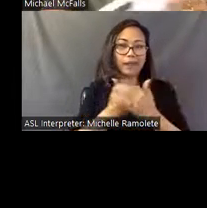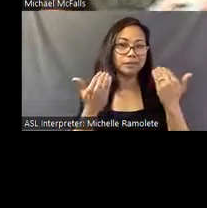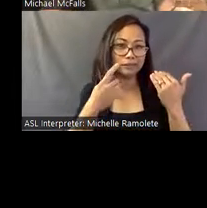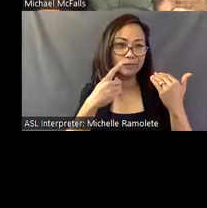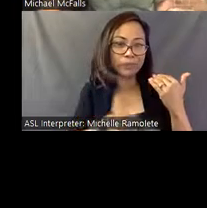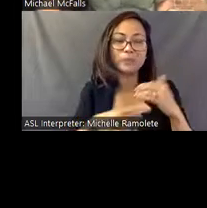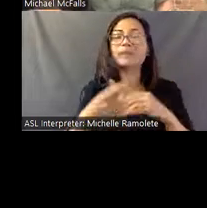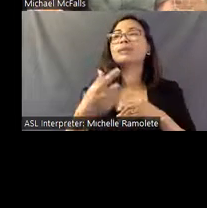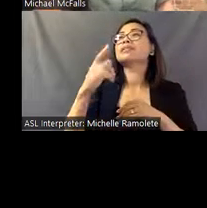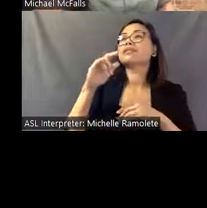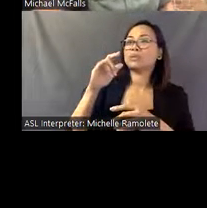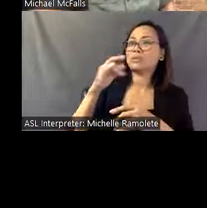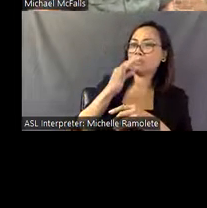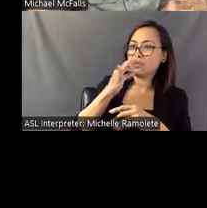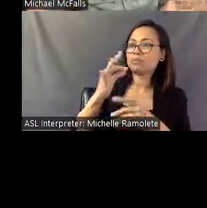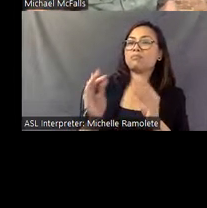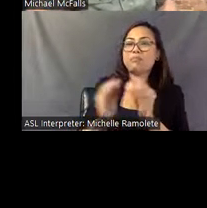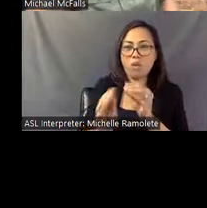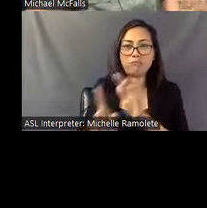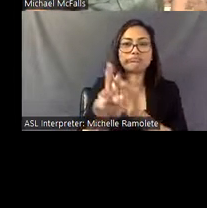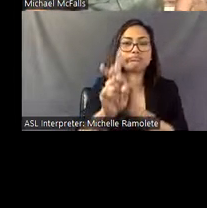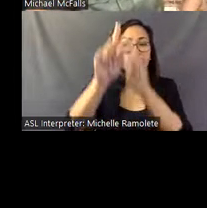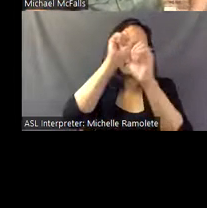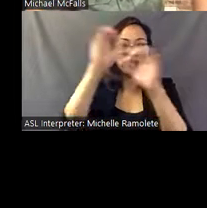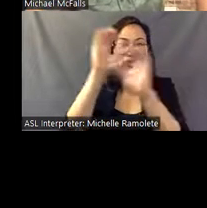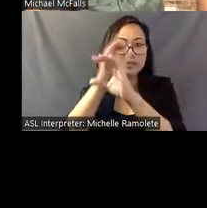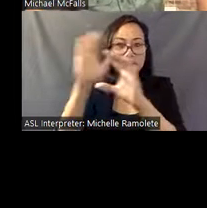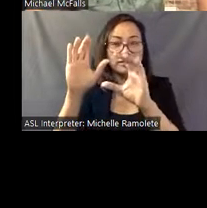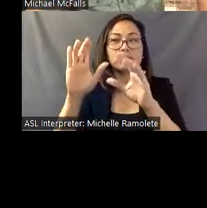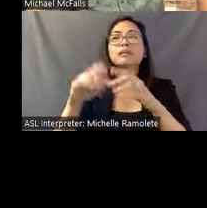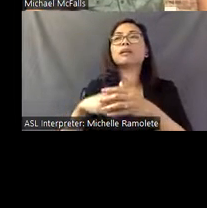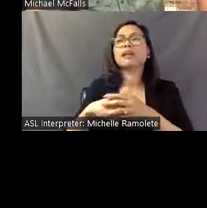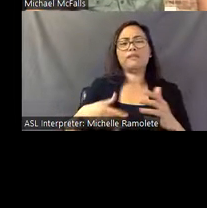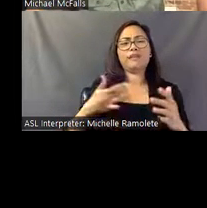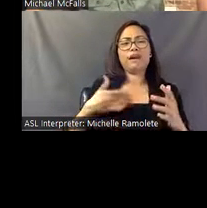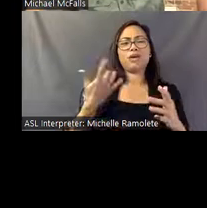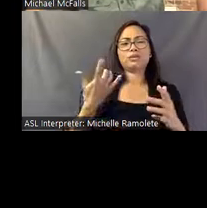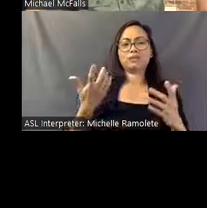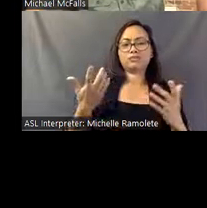Soon after, Eddie had other visions, and he then self-anointed himself and started signing